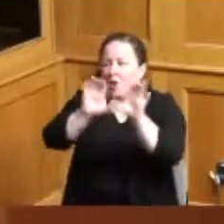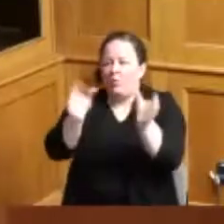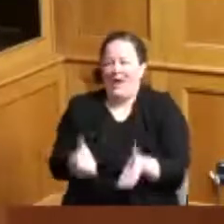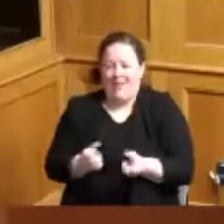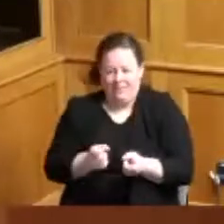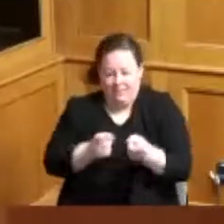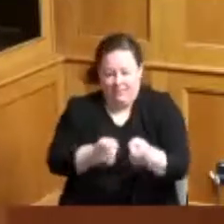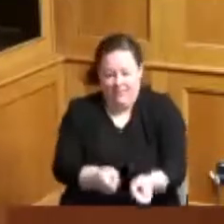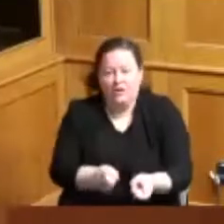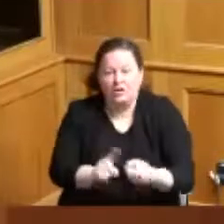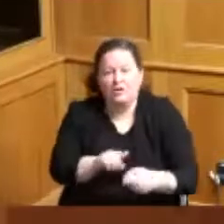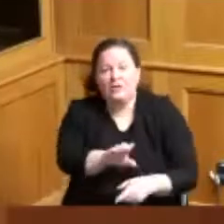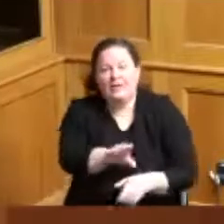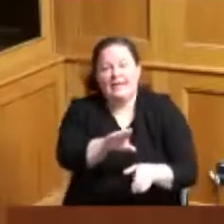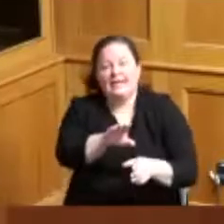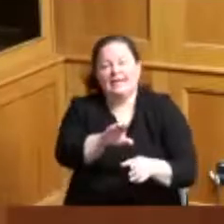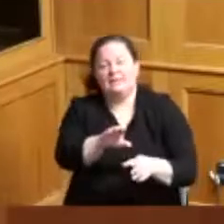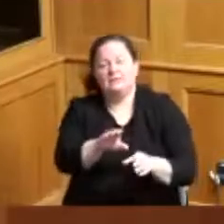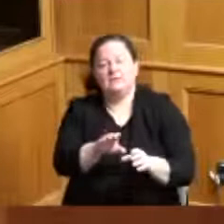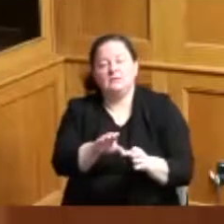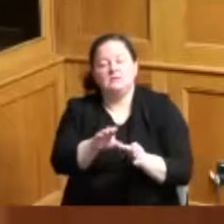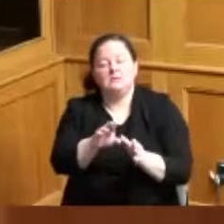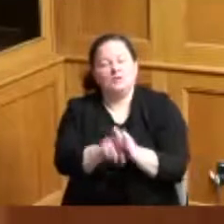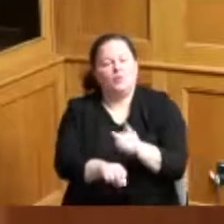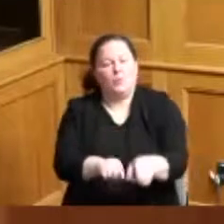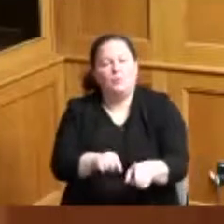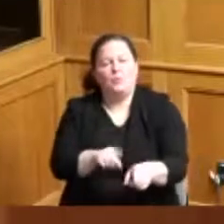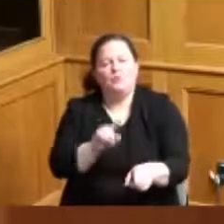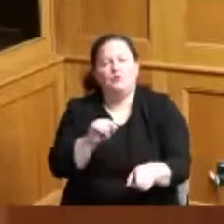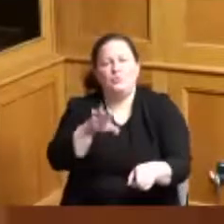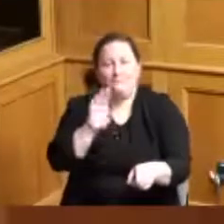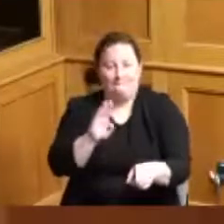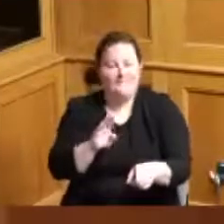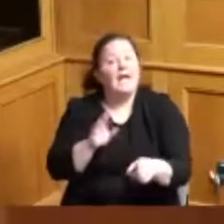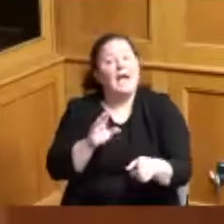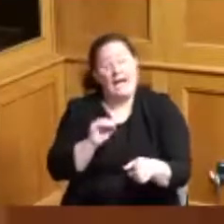the life and times of William Henry Harrison and I've I've been doing this since I was a state rep